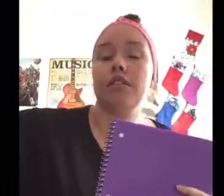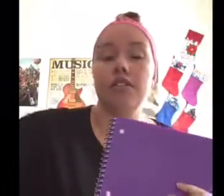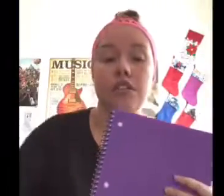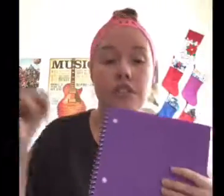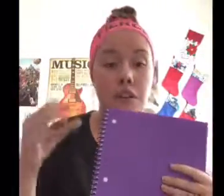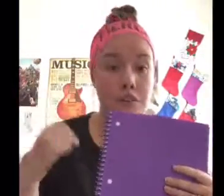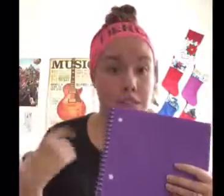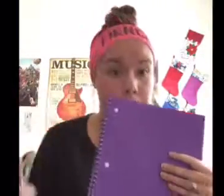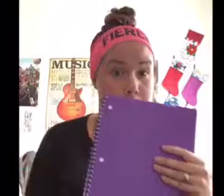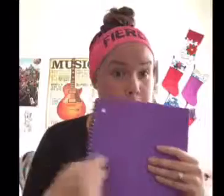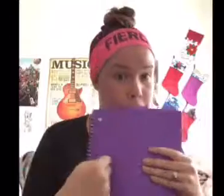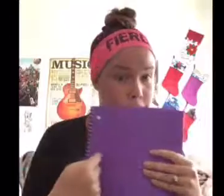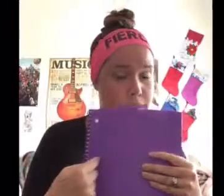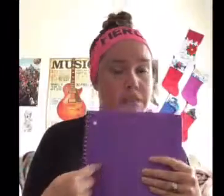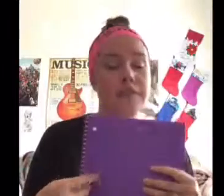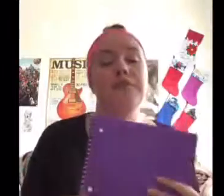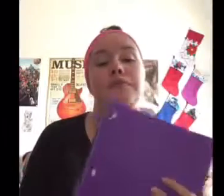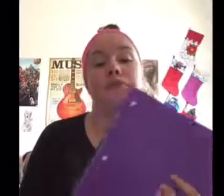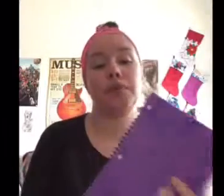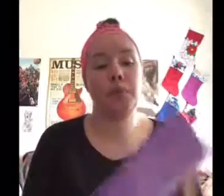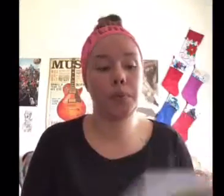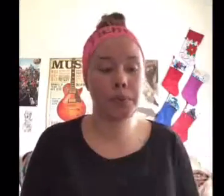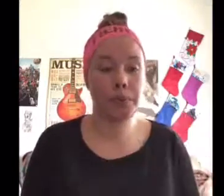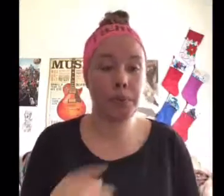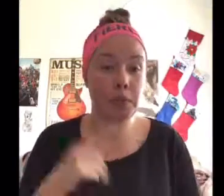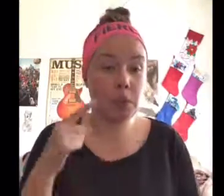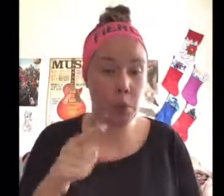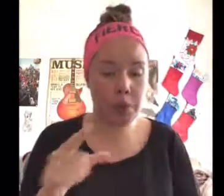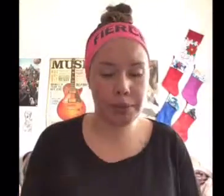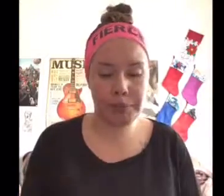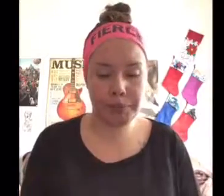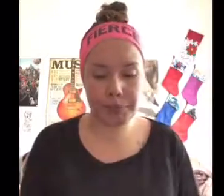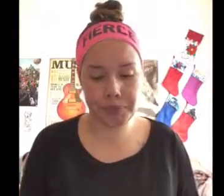So, I chose this.. Let me show you...